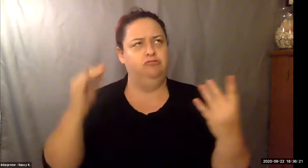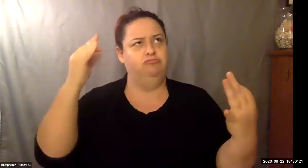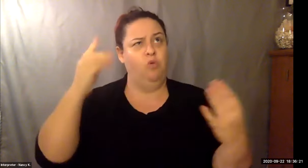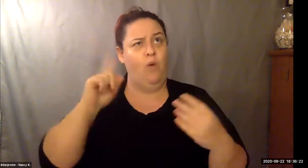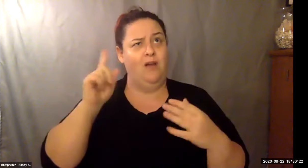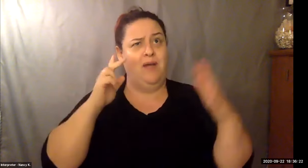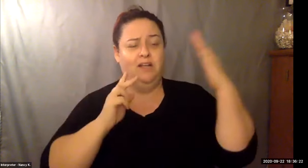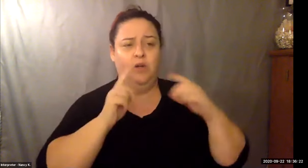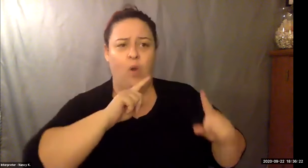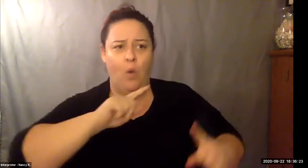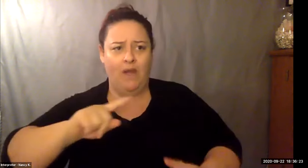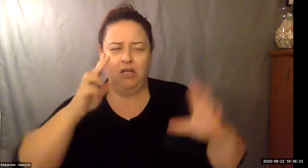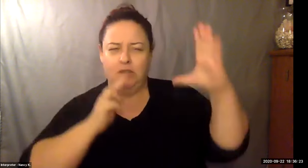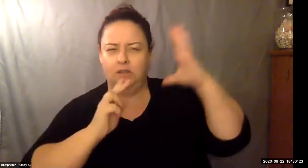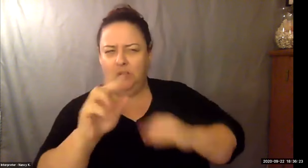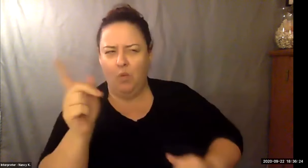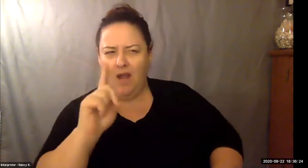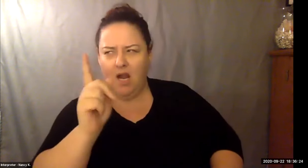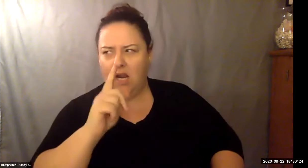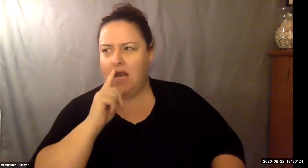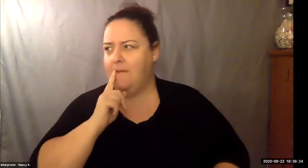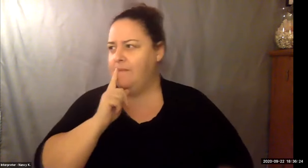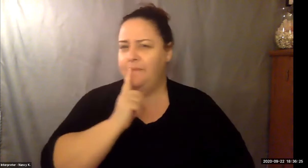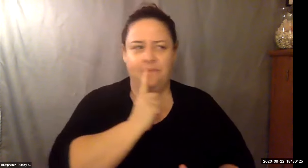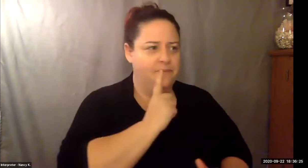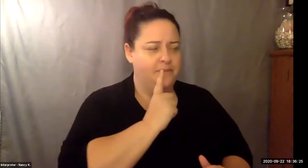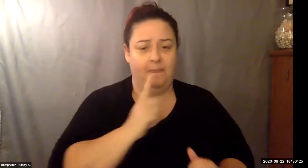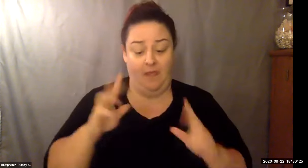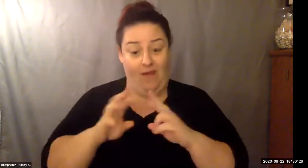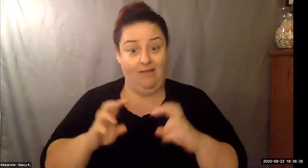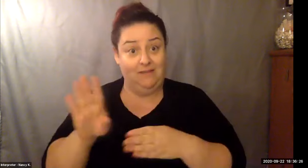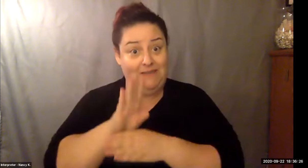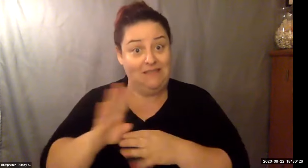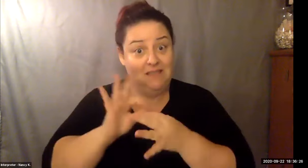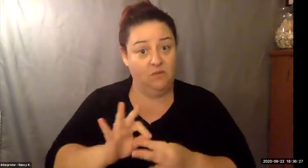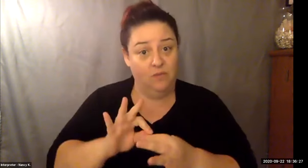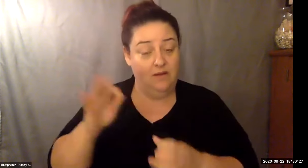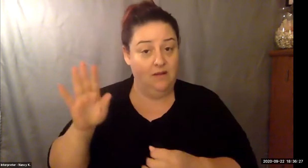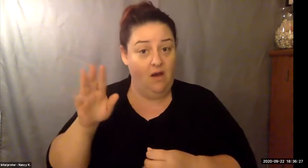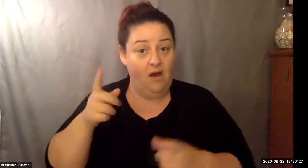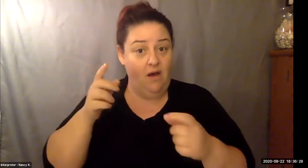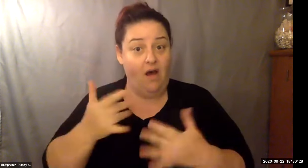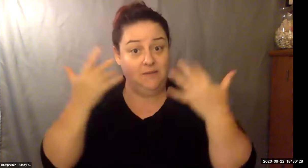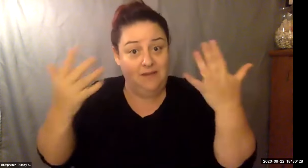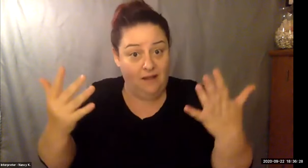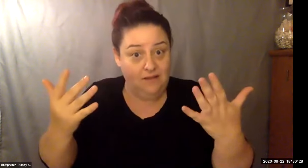Keith Wolling: The lead organ an Agency for the Management of this outbreak. We obviously have to follow health measures and implement many ways to